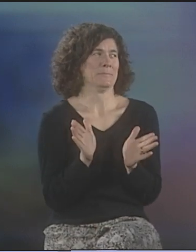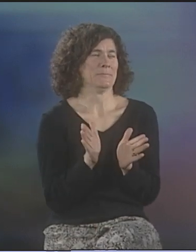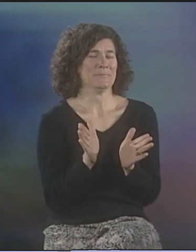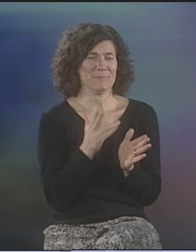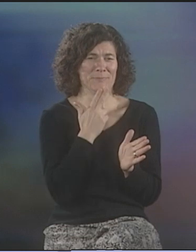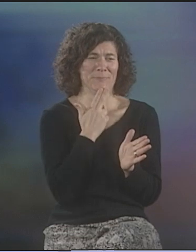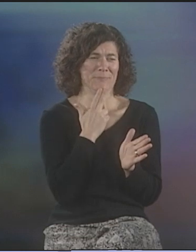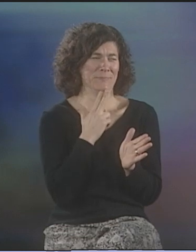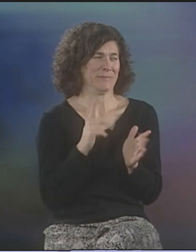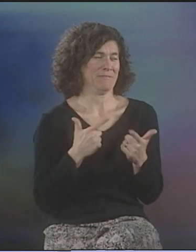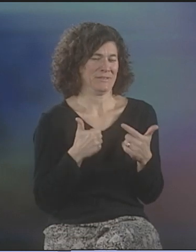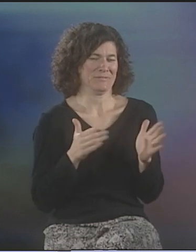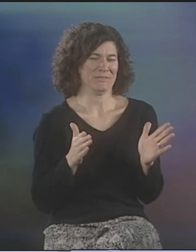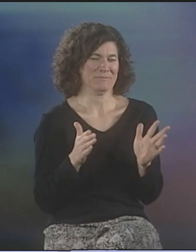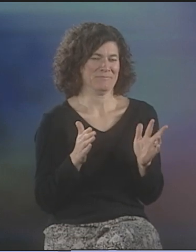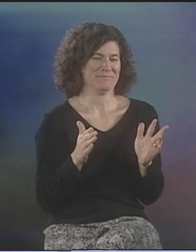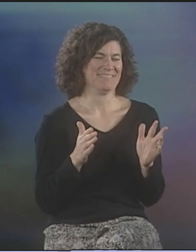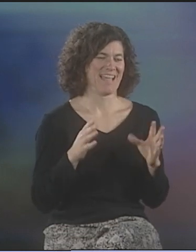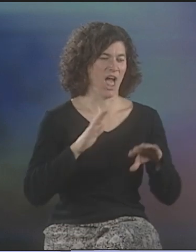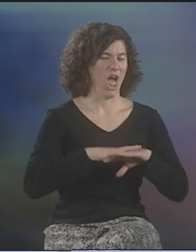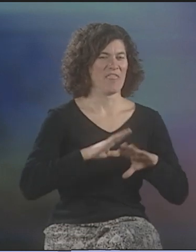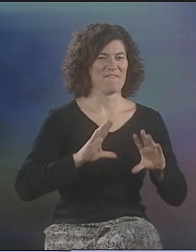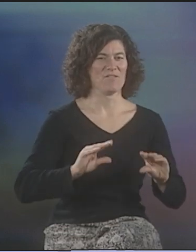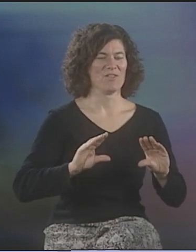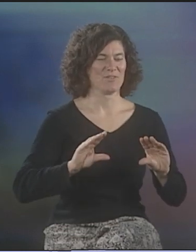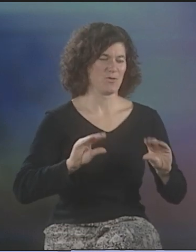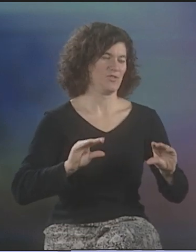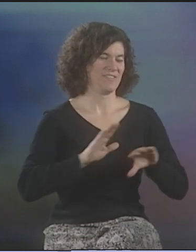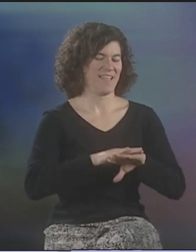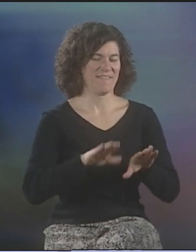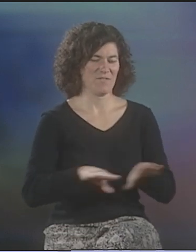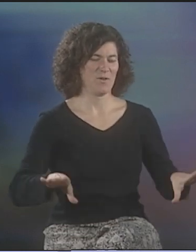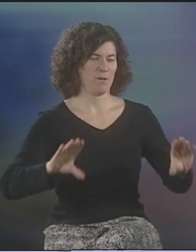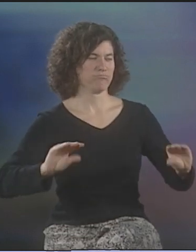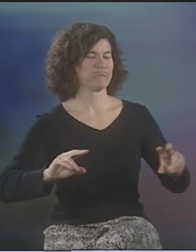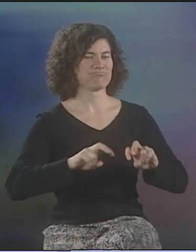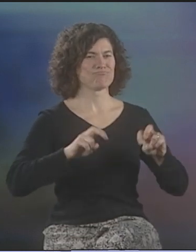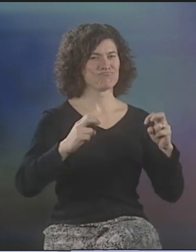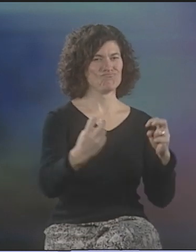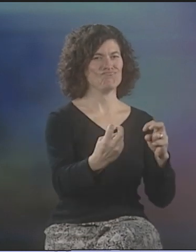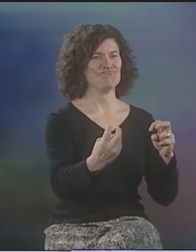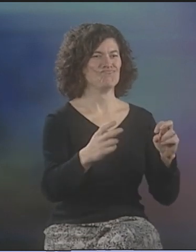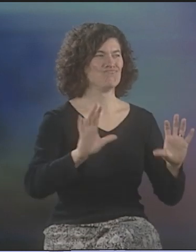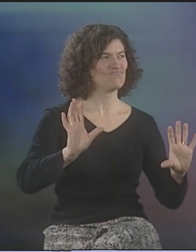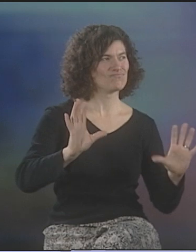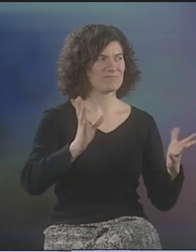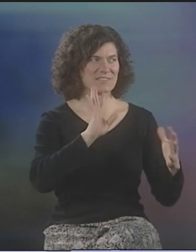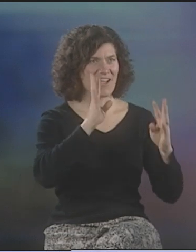REALLY SMALL, CUTE, LITTLE APARTMENT. WE HAD THIS LITTLE LIVING ROOM AND WE WERE ALL SITTING ON A CUSHION ON THE FLOOR FACING EACH OTHER